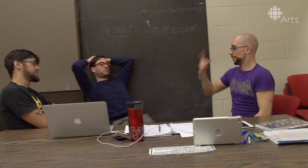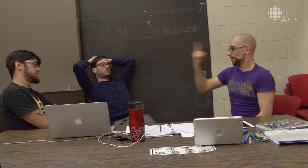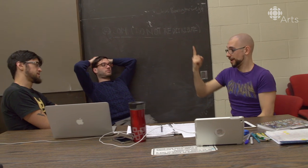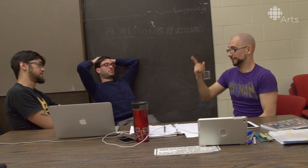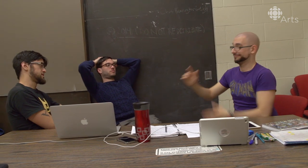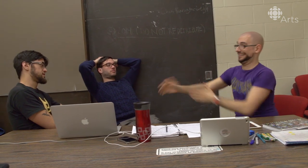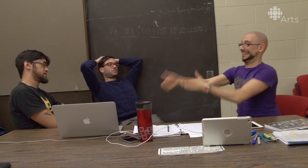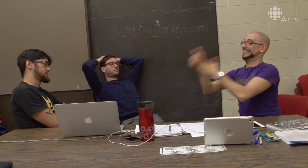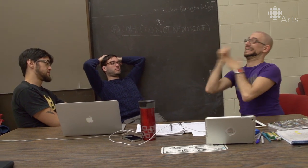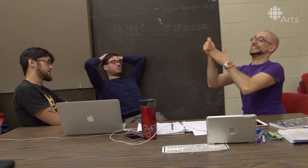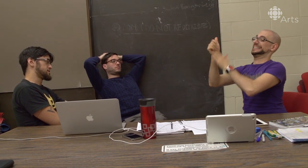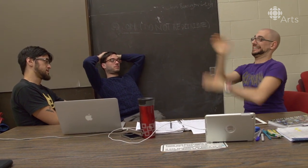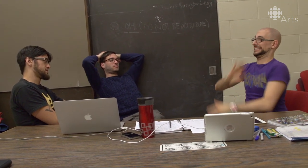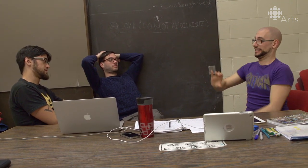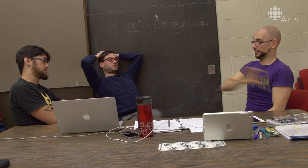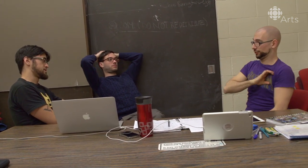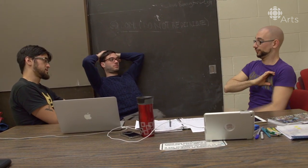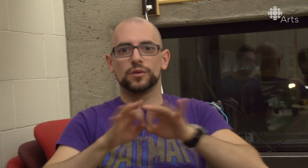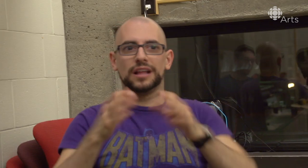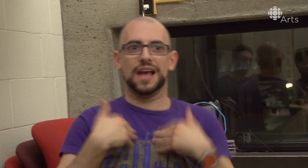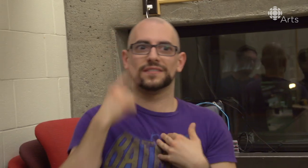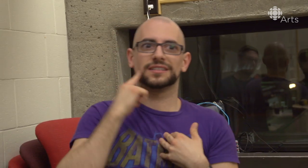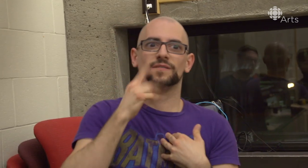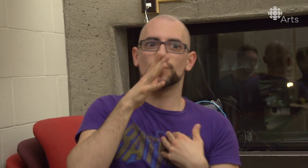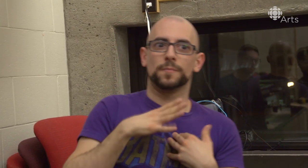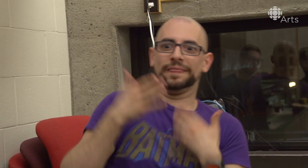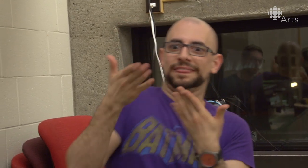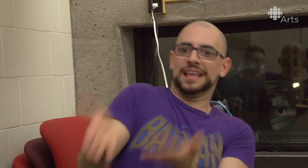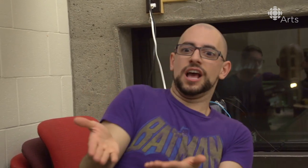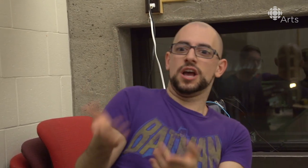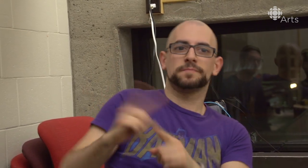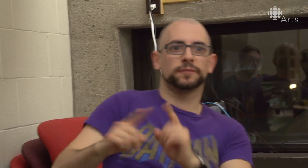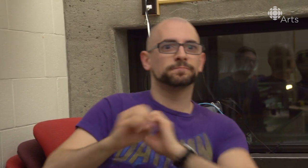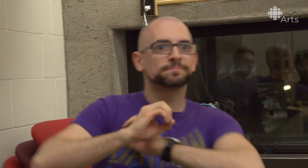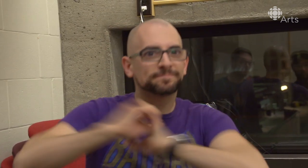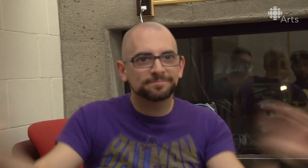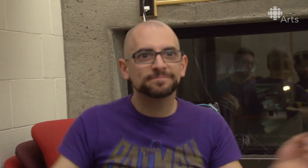[Jack] It's THE lead character! It's important for a Deaf woman to be cast for this role